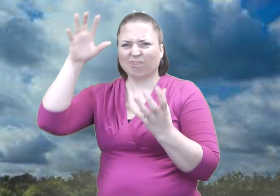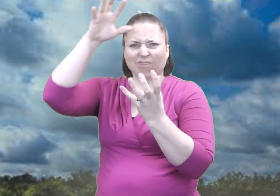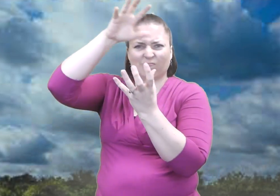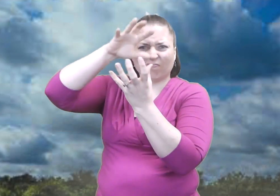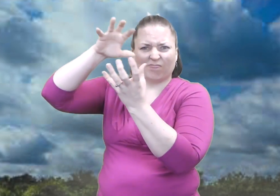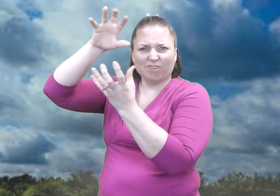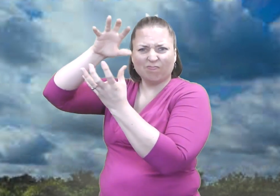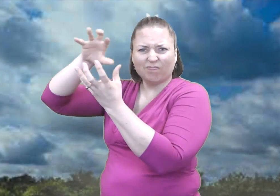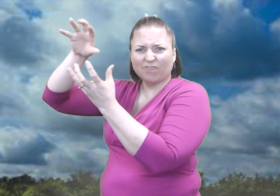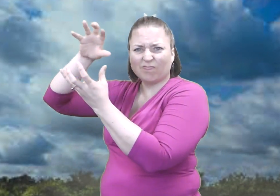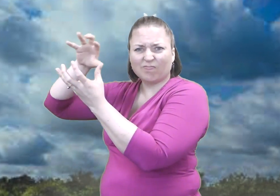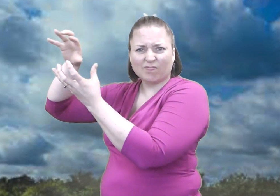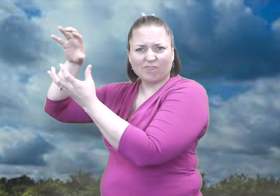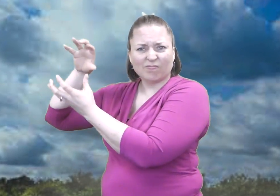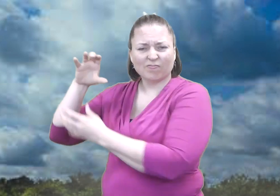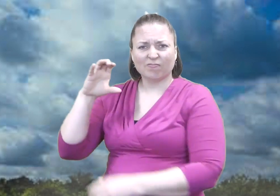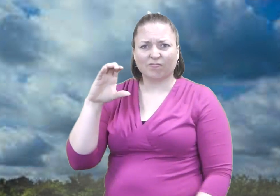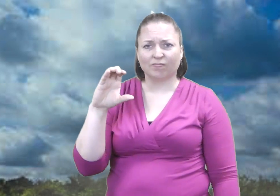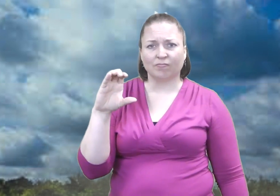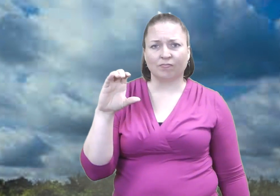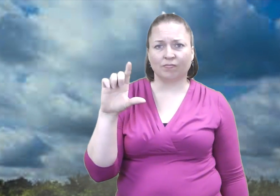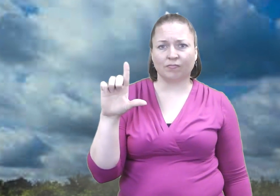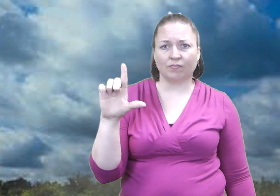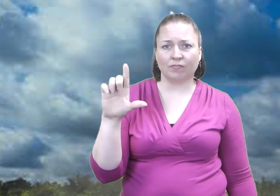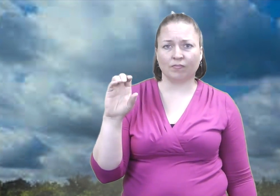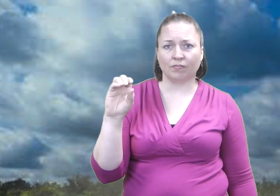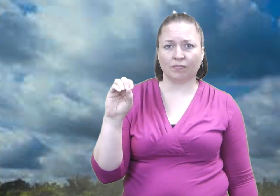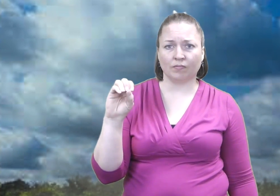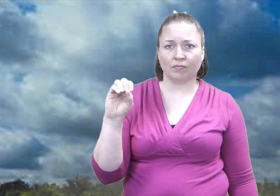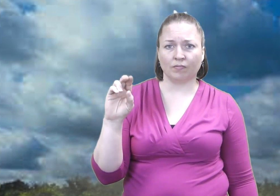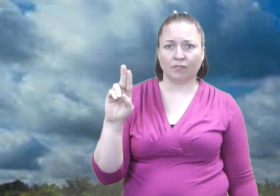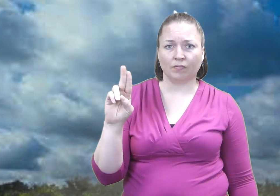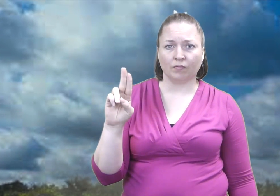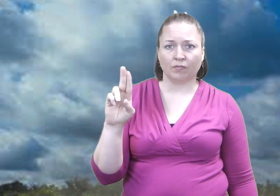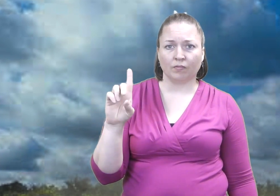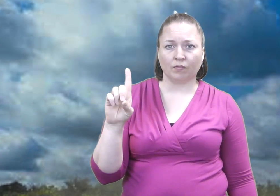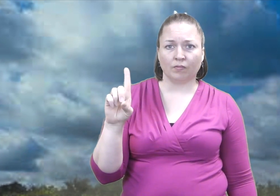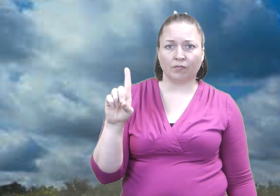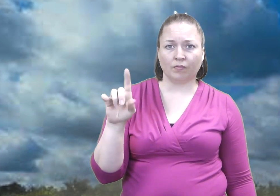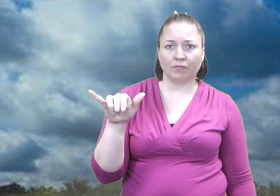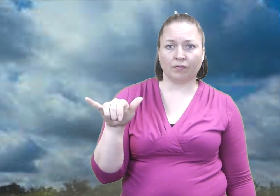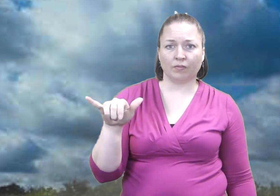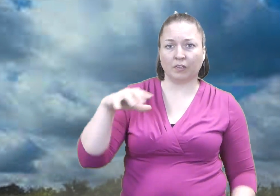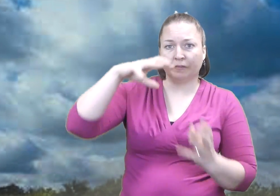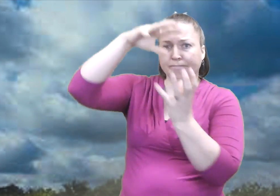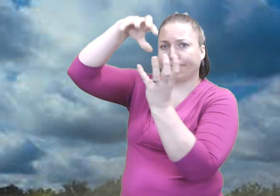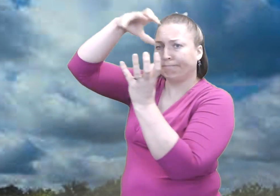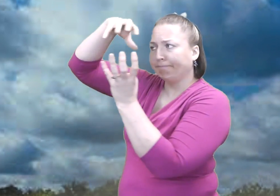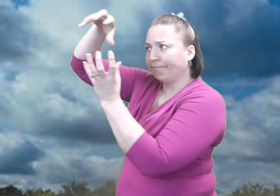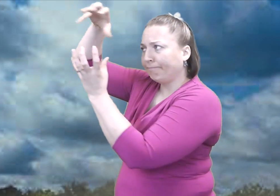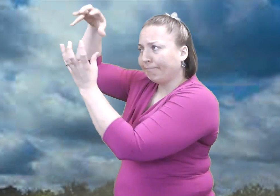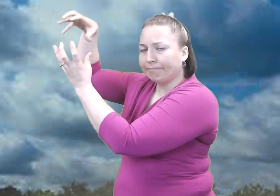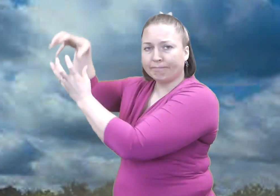It is cloudy!